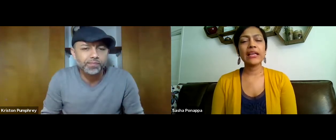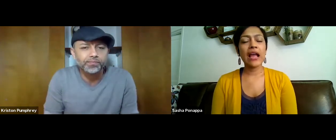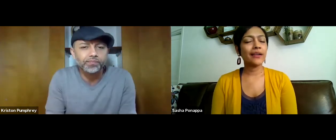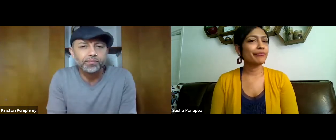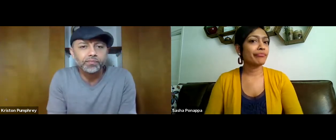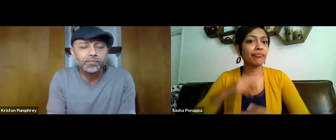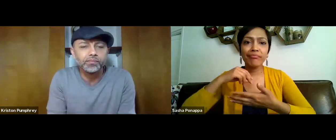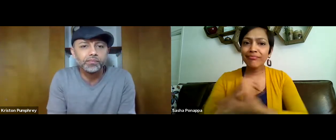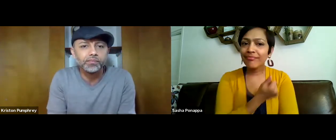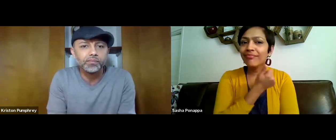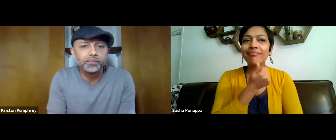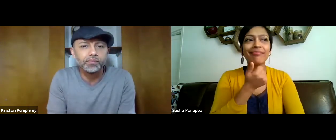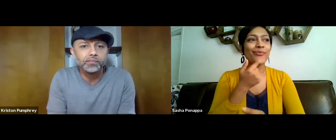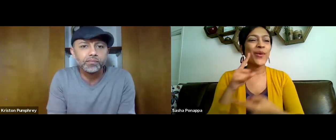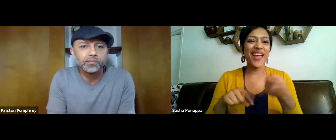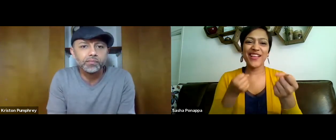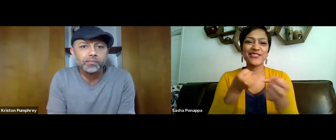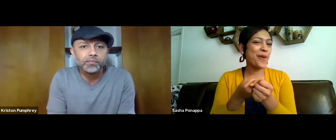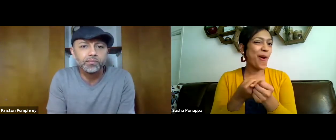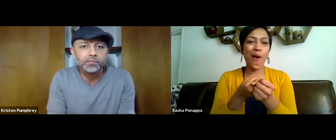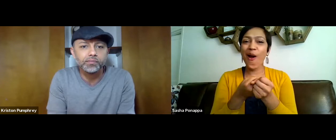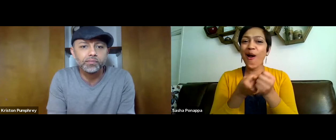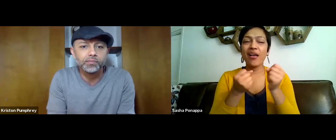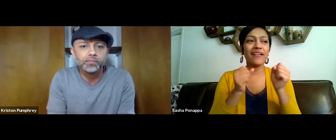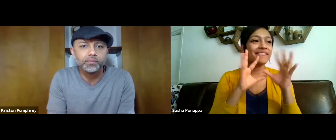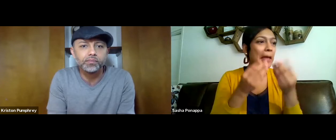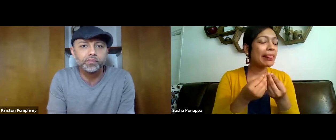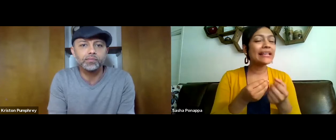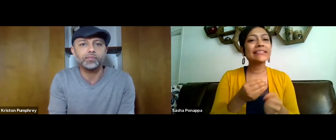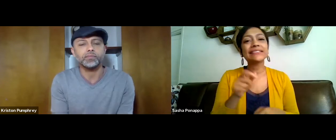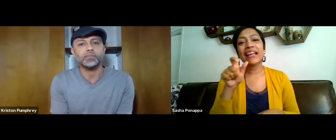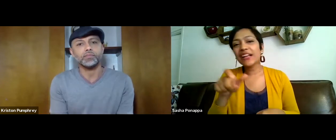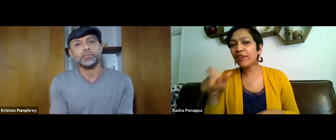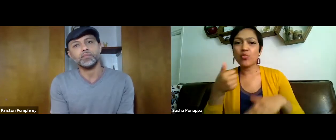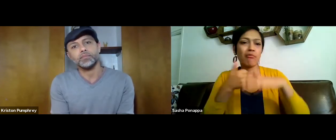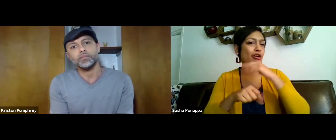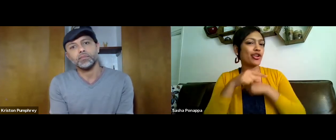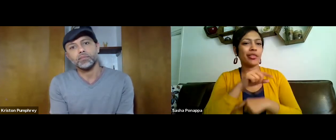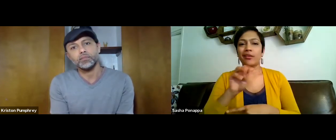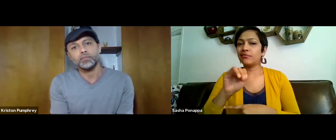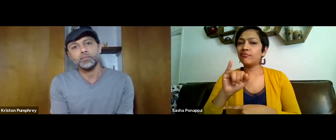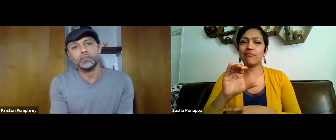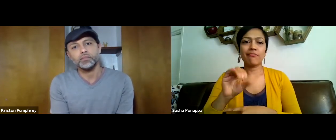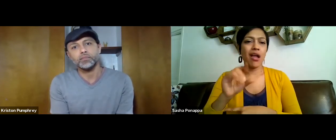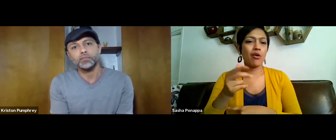can you explain if that applies? No, this micro grant doesn't apply to families